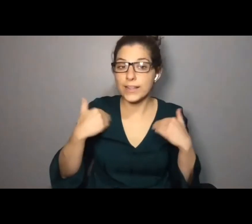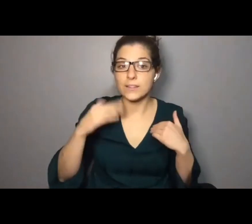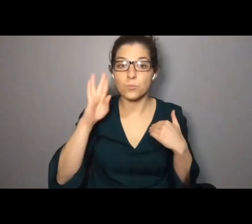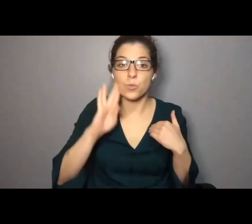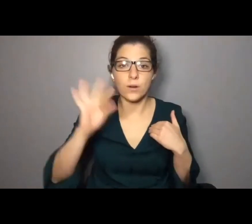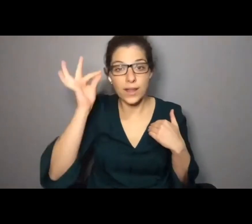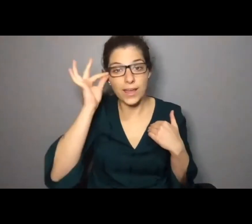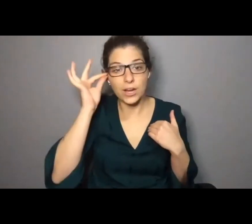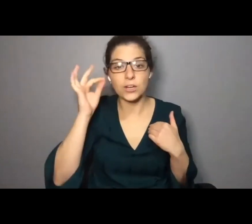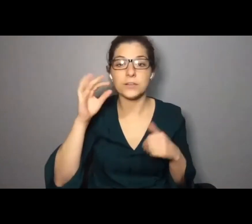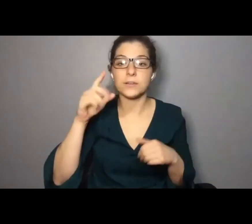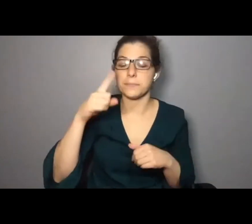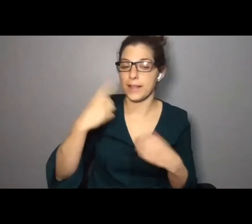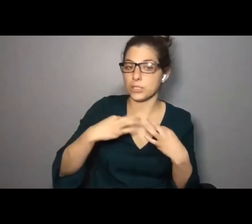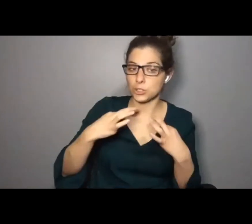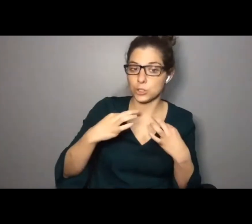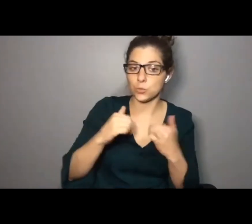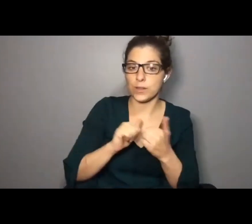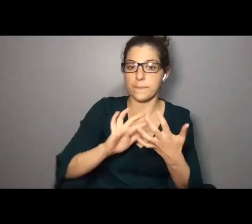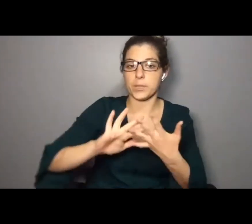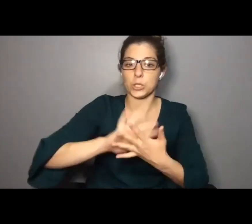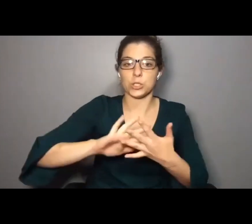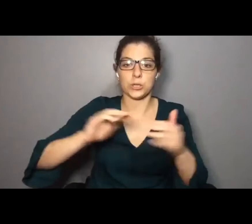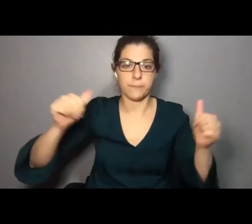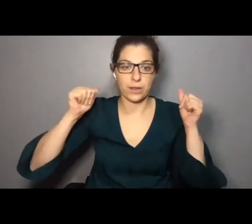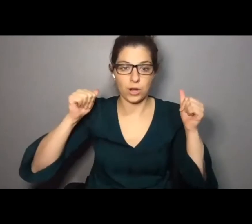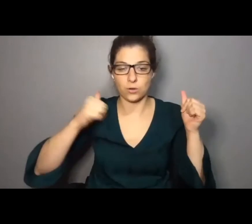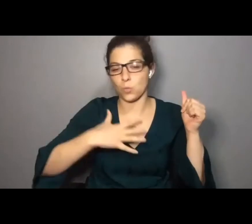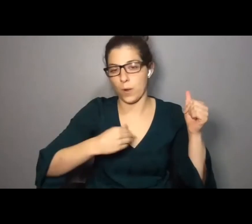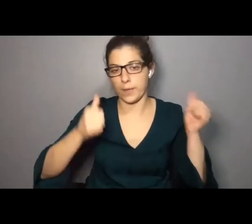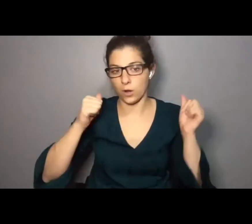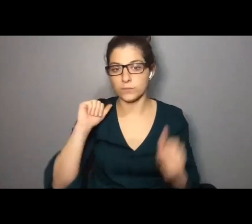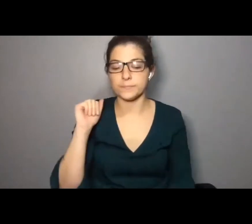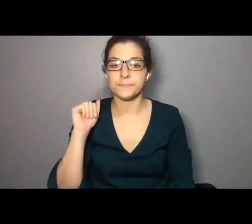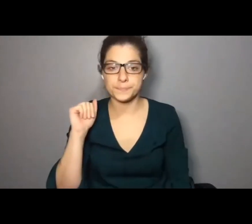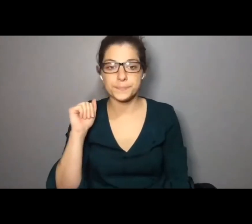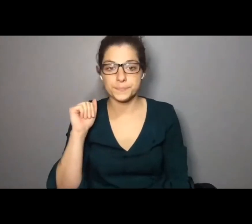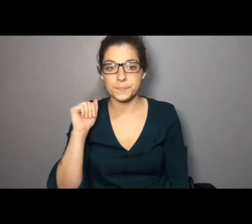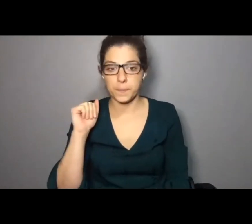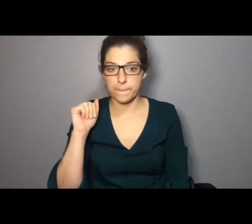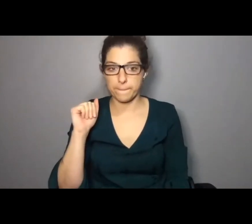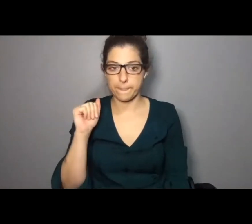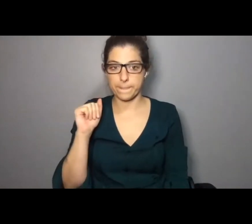brown hair and I'm wearing a blacktop with a blurred white background behind me.